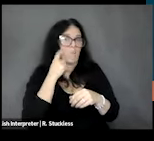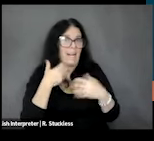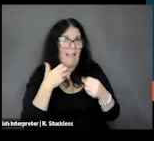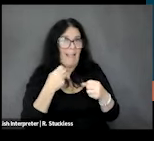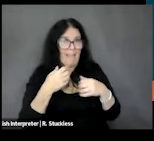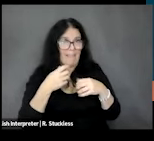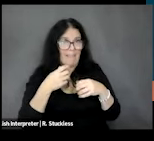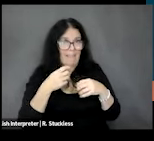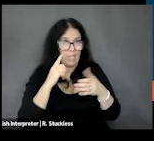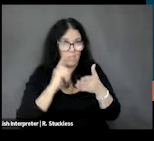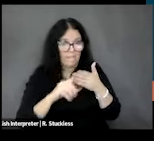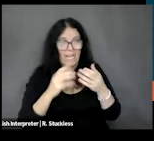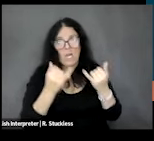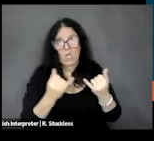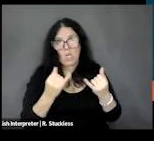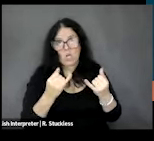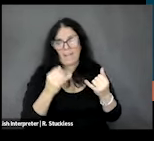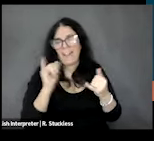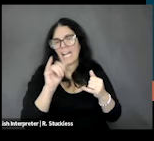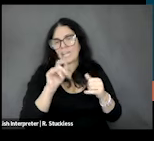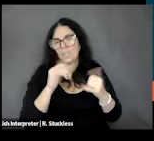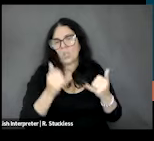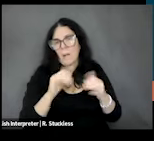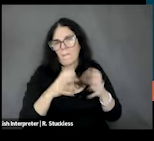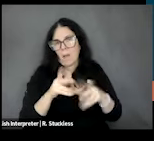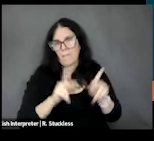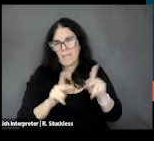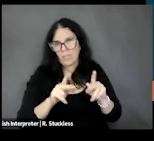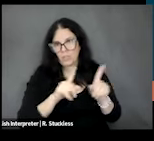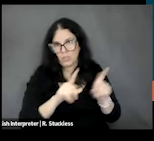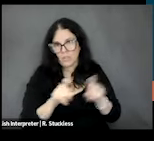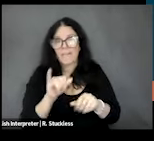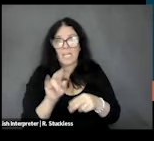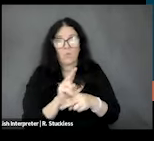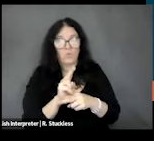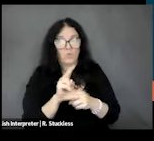the the current population survey. So it's used all the time to track how well we're doing as